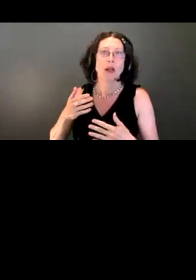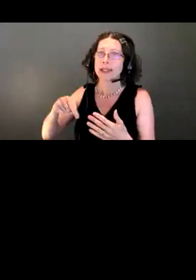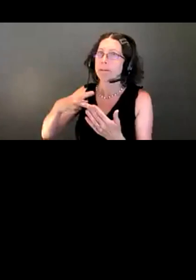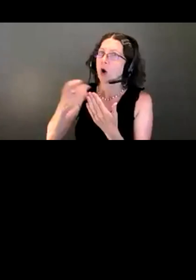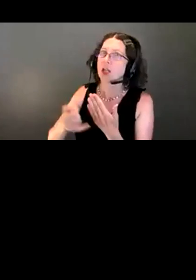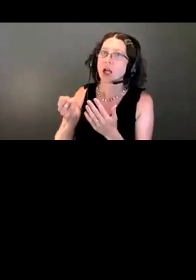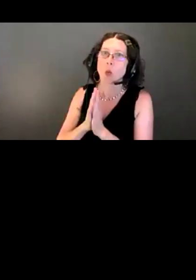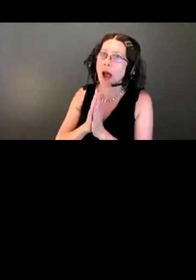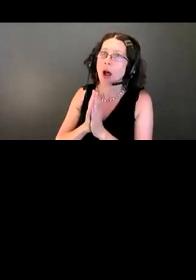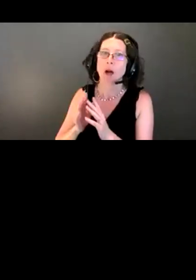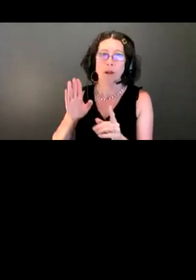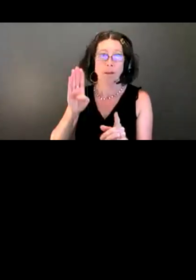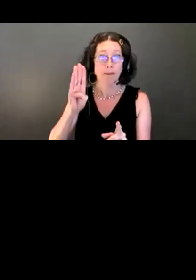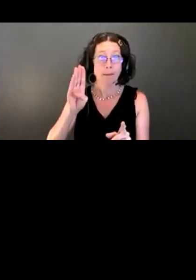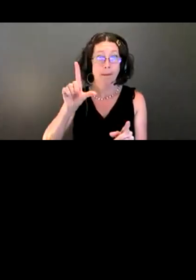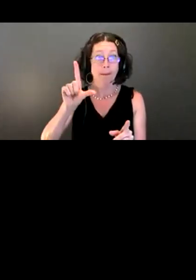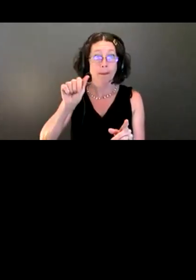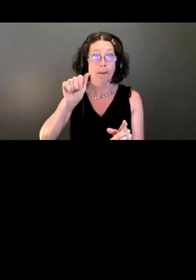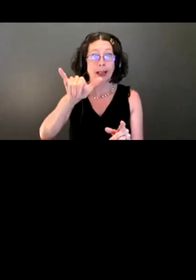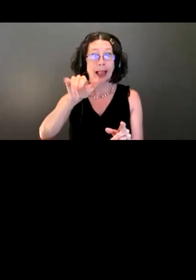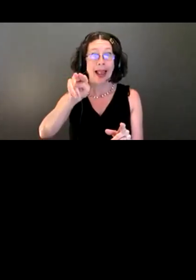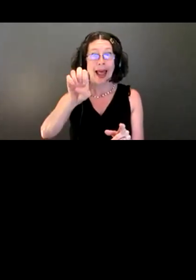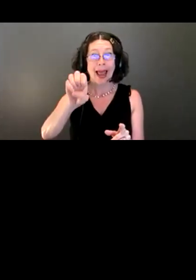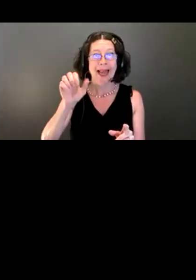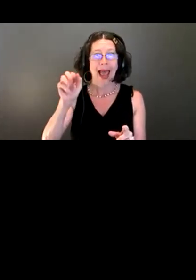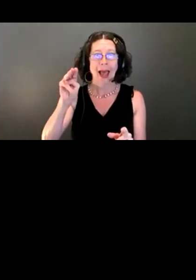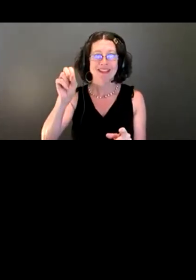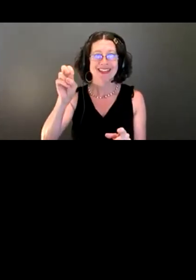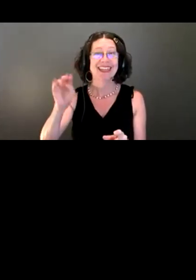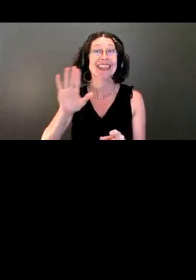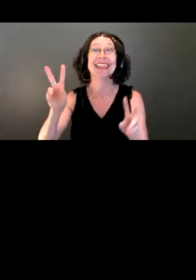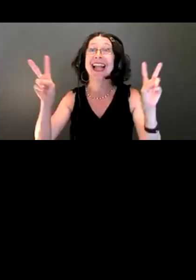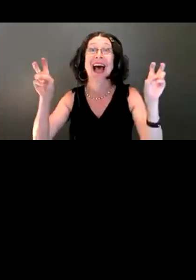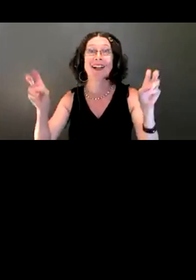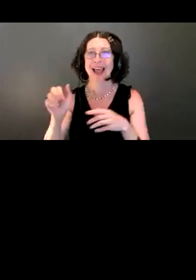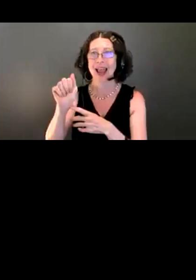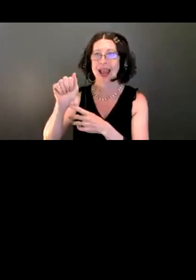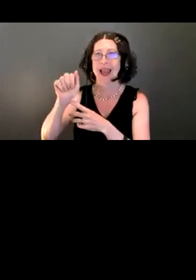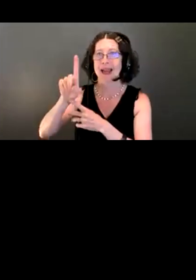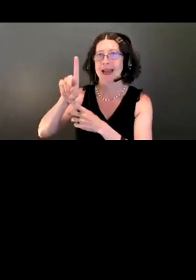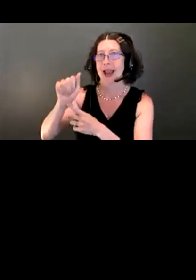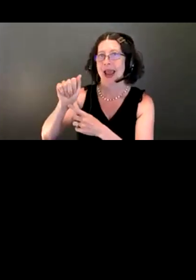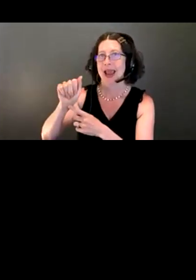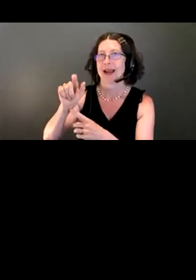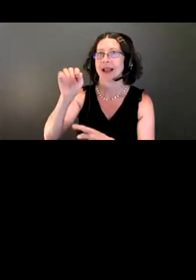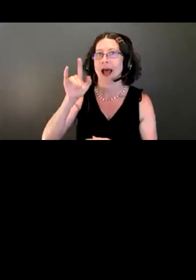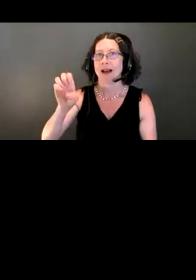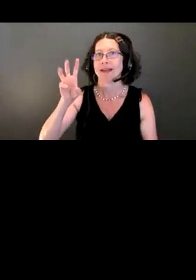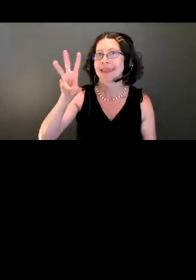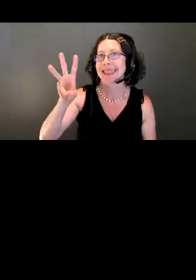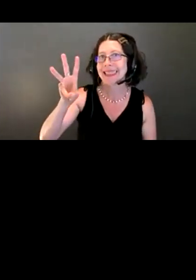So Blayne Amson has a very complicated title, ADA/Title VI